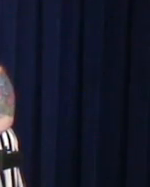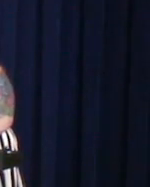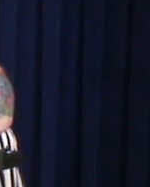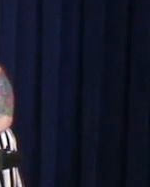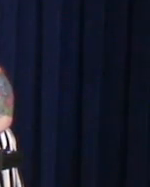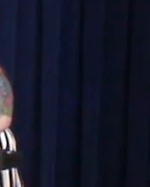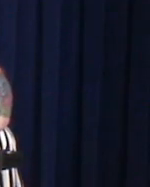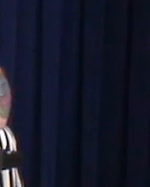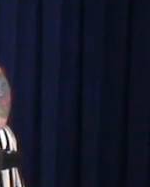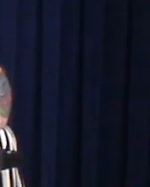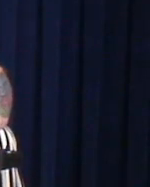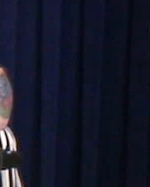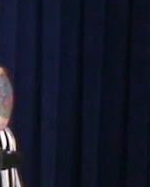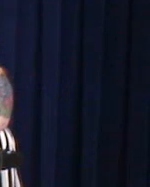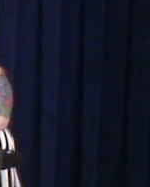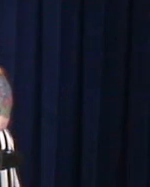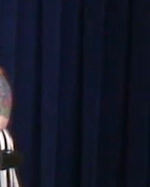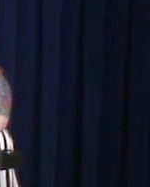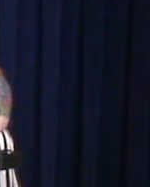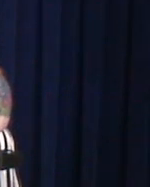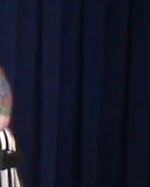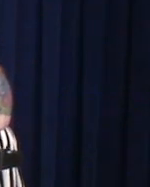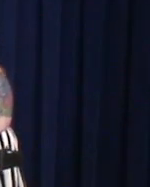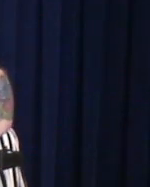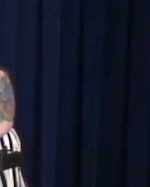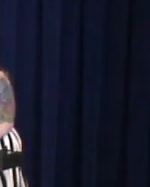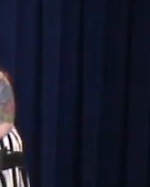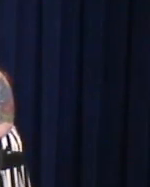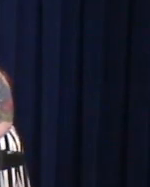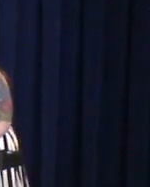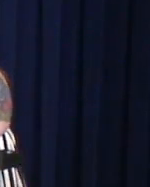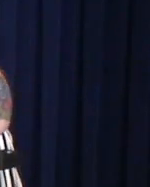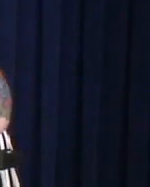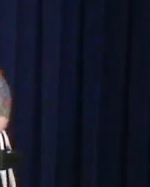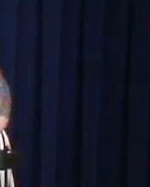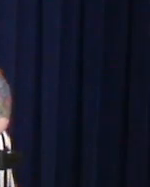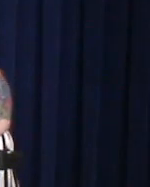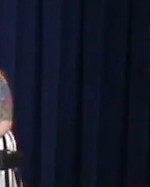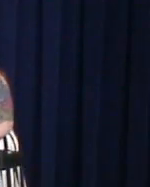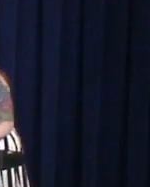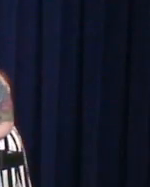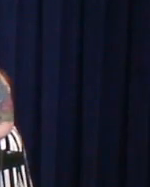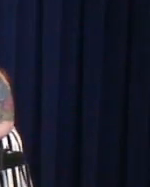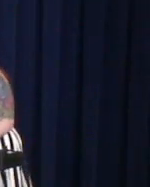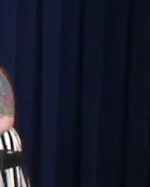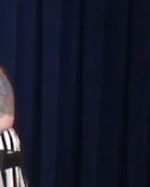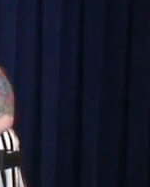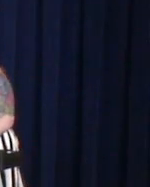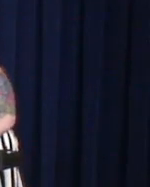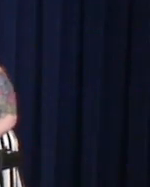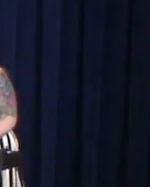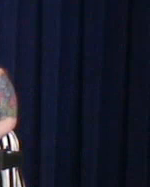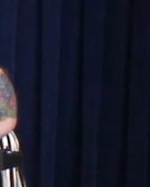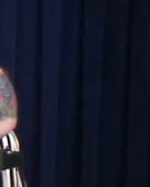She says that people stare because we look so good together.